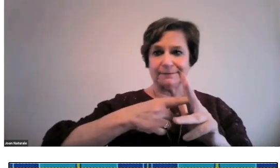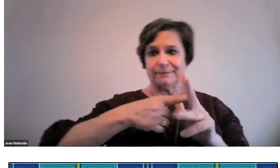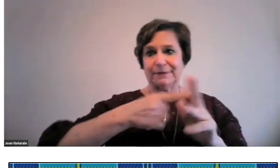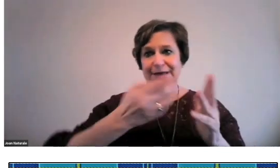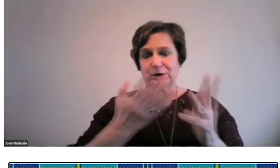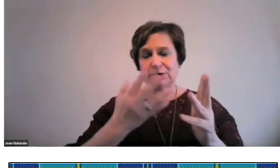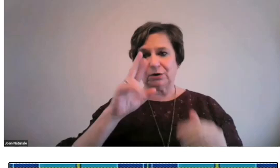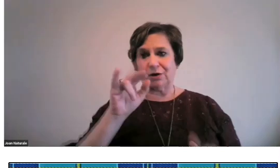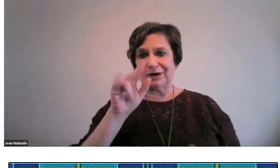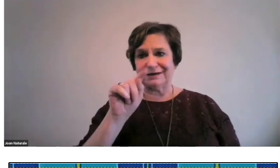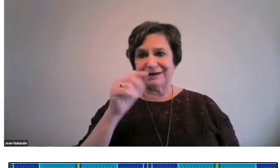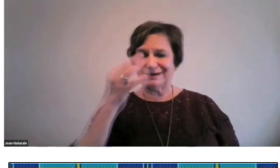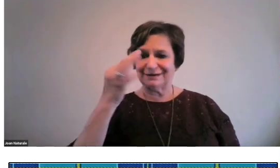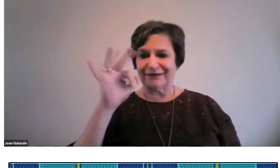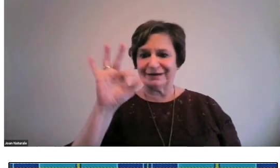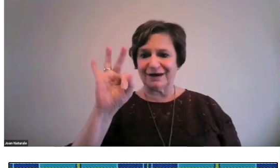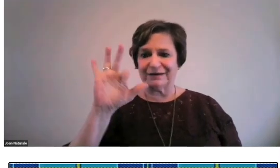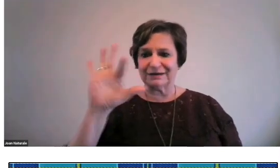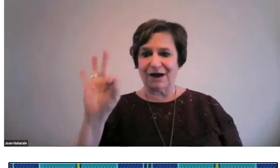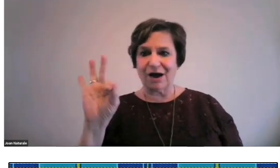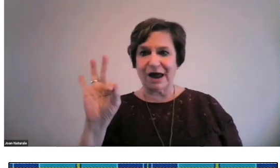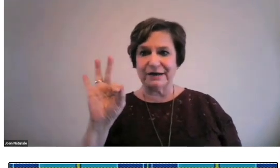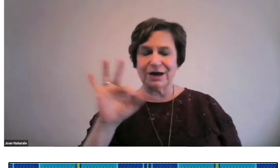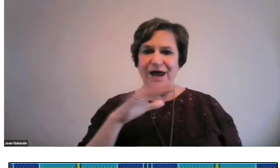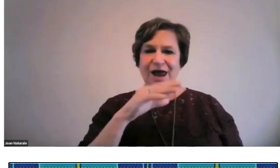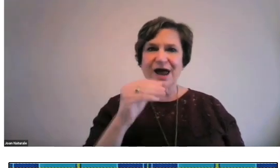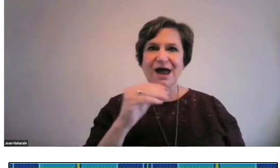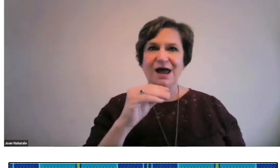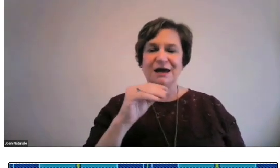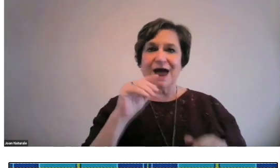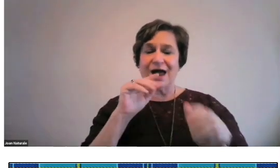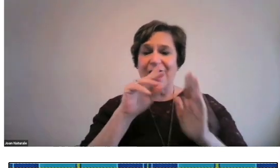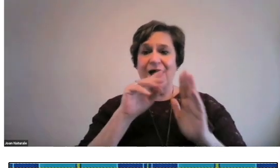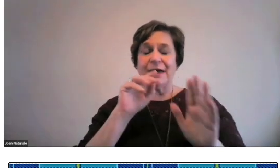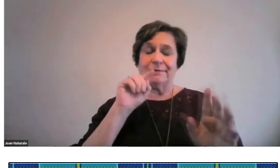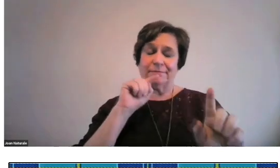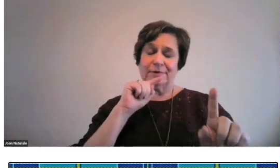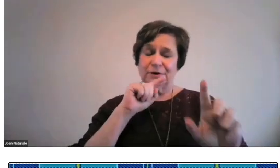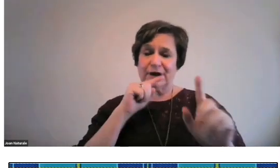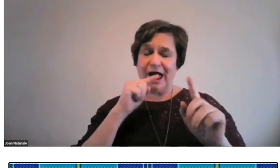Well, I started here at RIT in 1999.